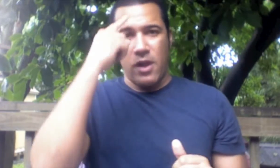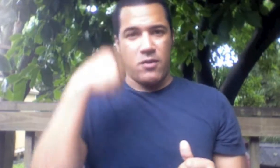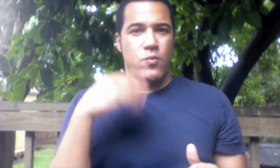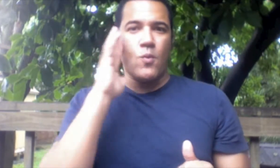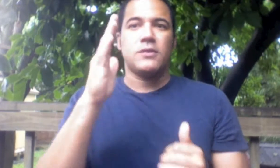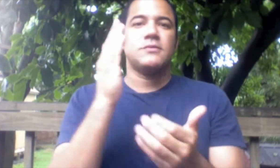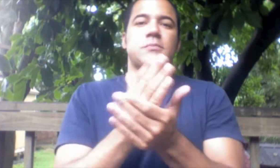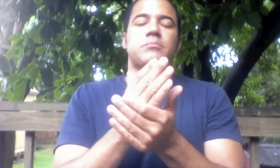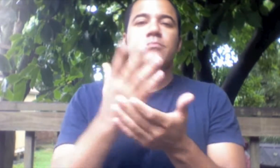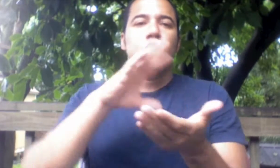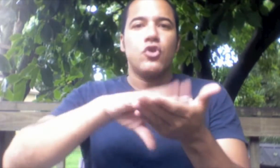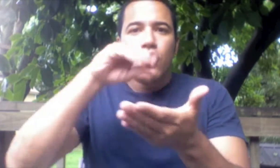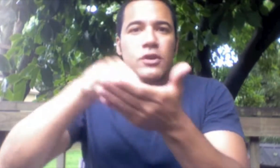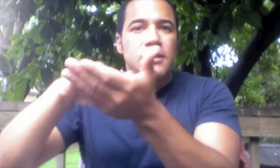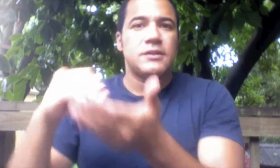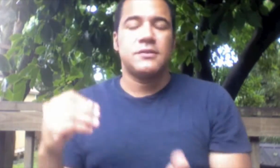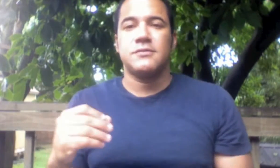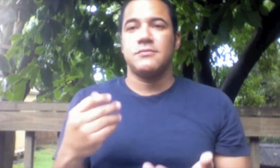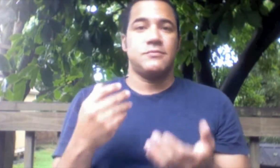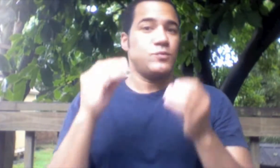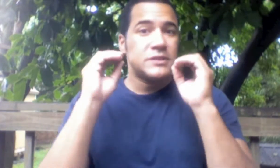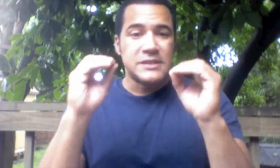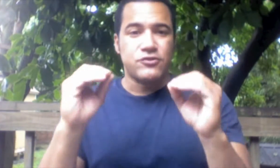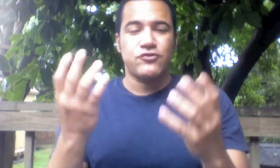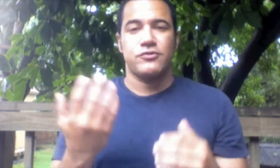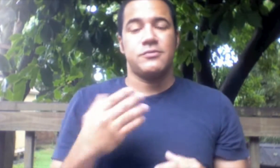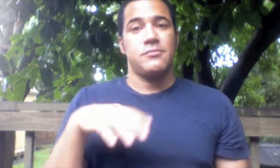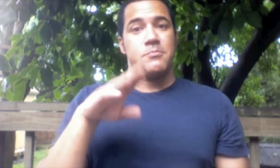I still love teaching. I do not think I will stop learning or teaching.